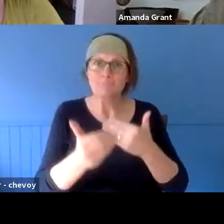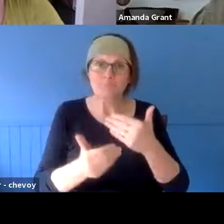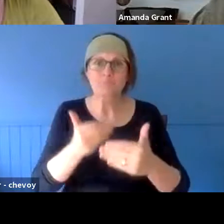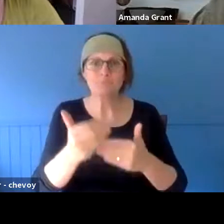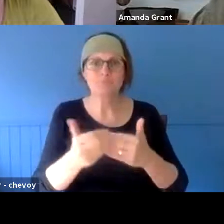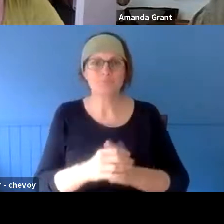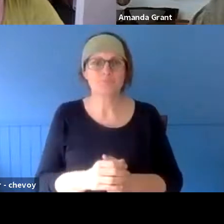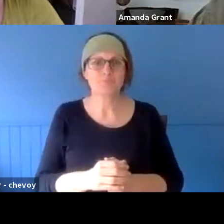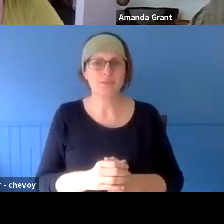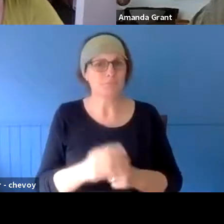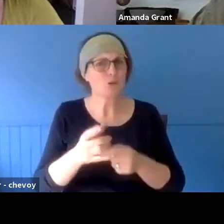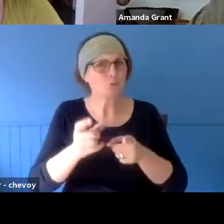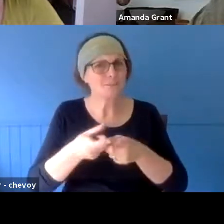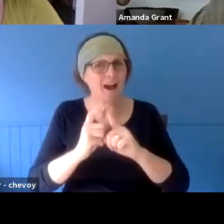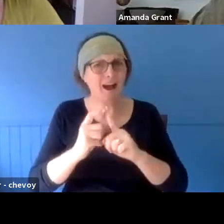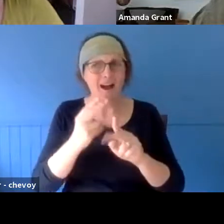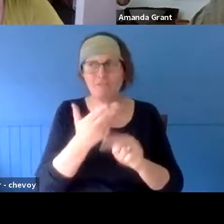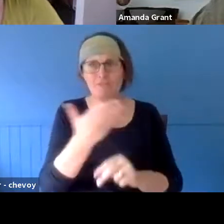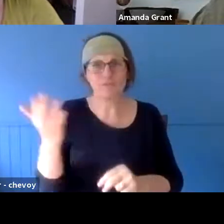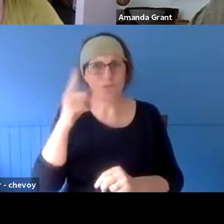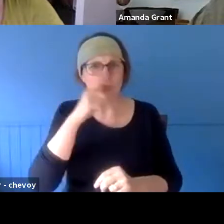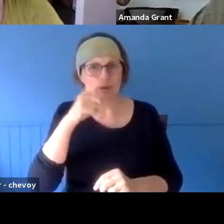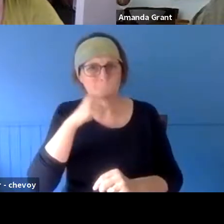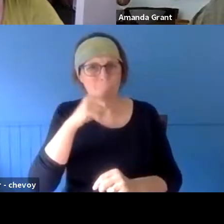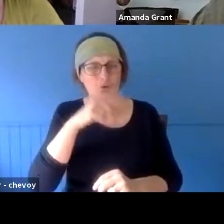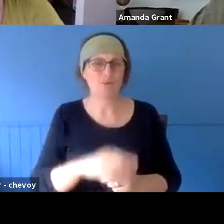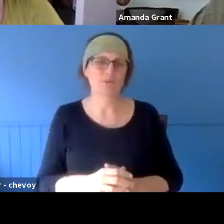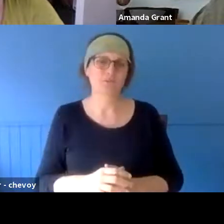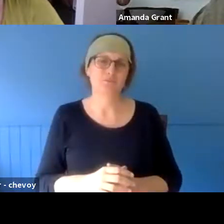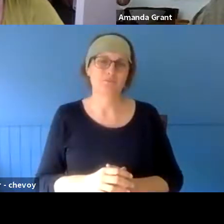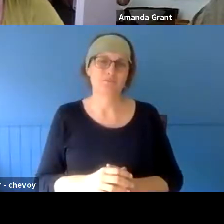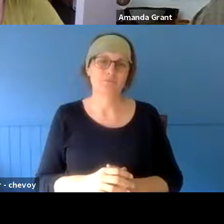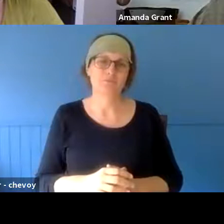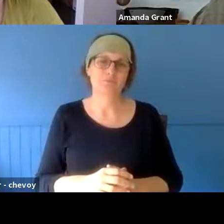the extent that the funding body had written to us and said, "Look, we